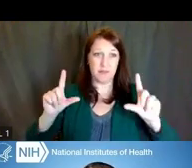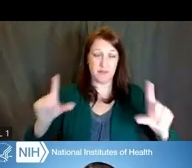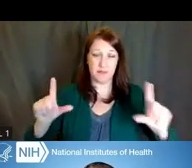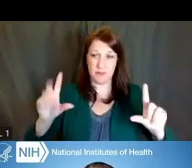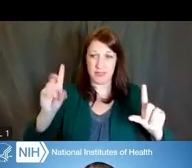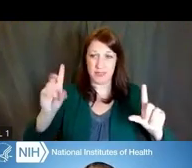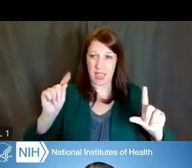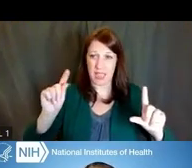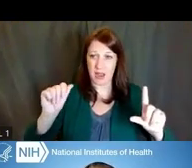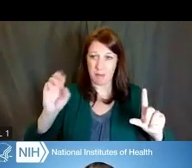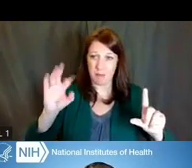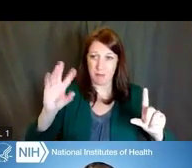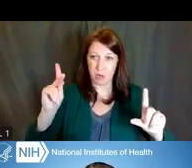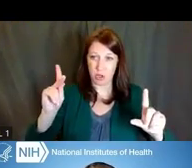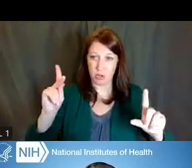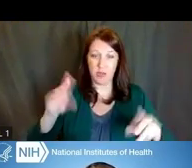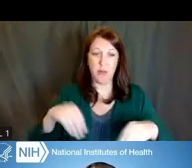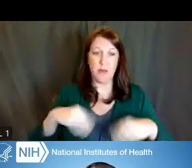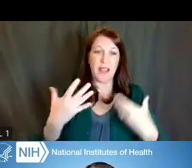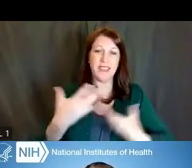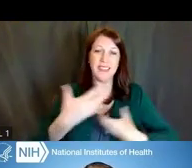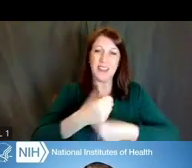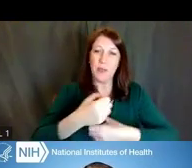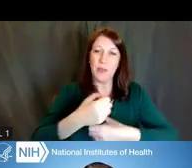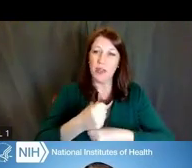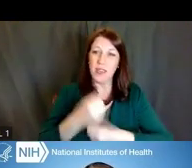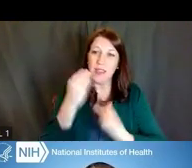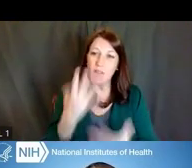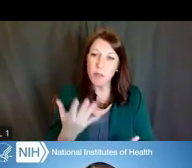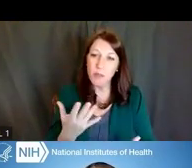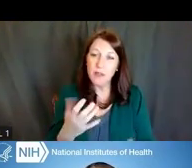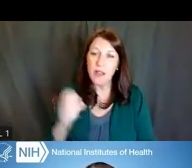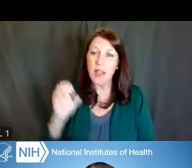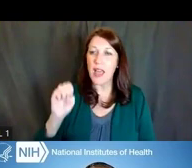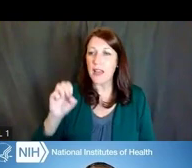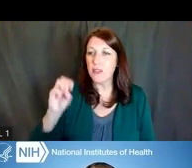which provides summary information on extramural grants and contract awards,